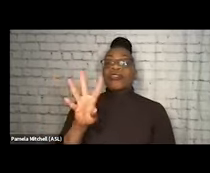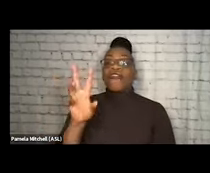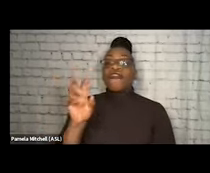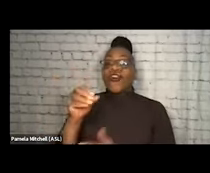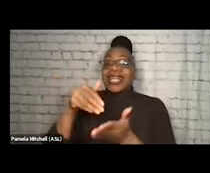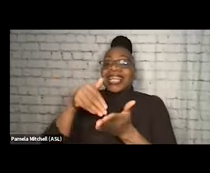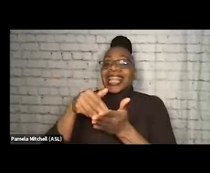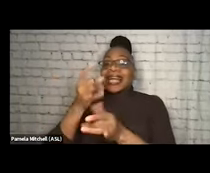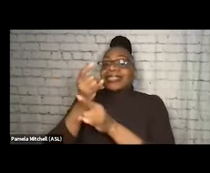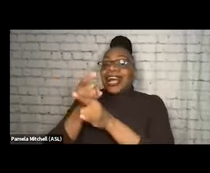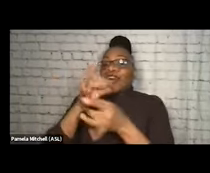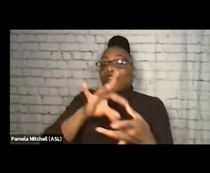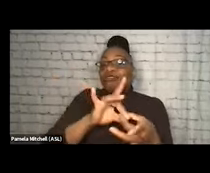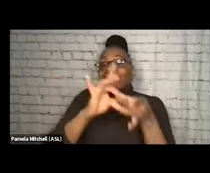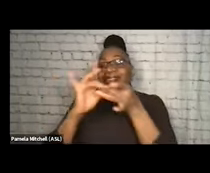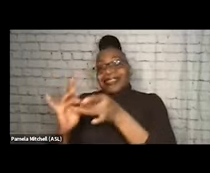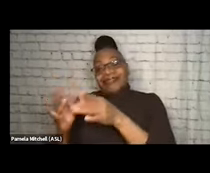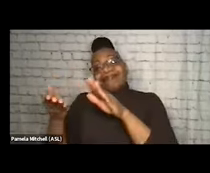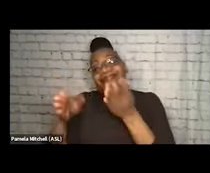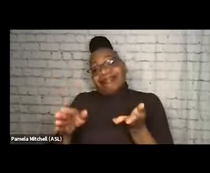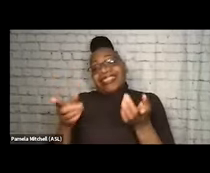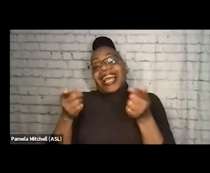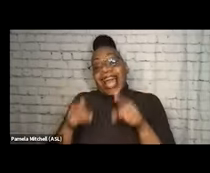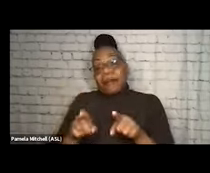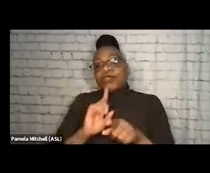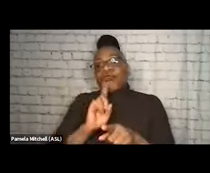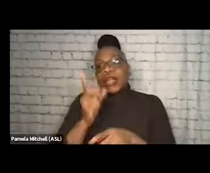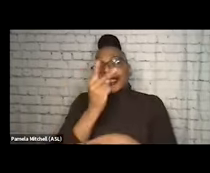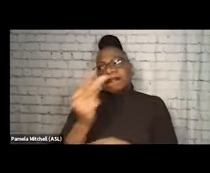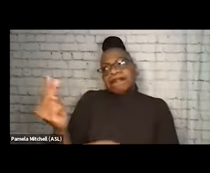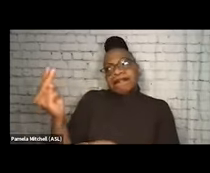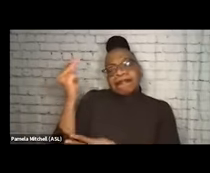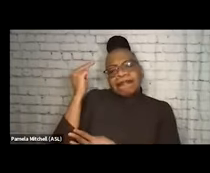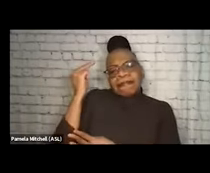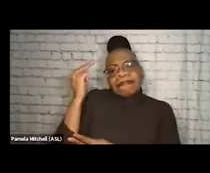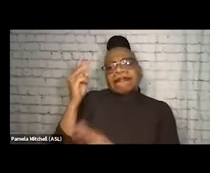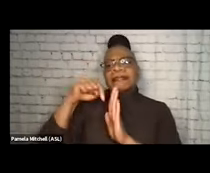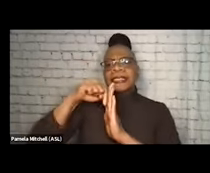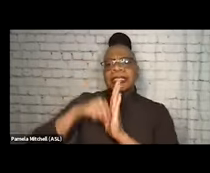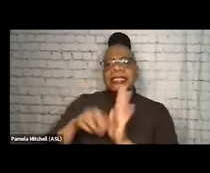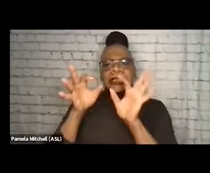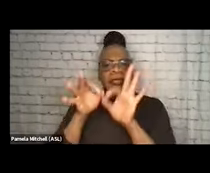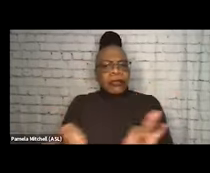So I think really reflecting on the gravity of that and the importance of what we're gonna talk about today,